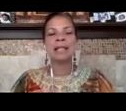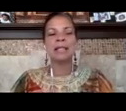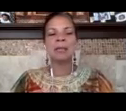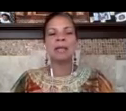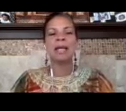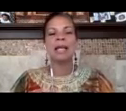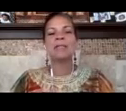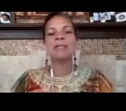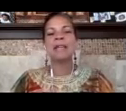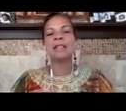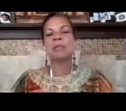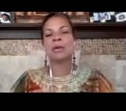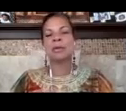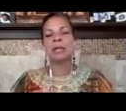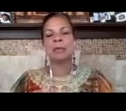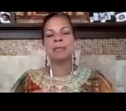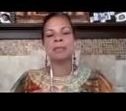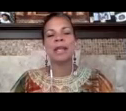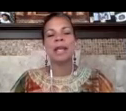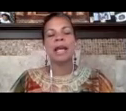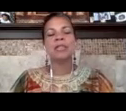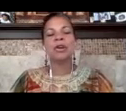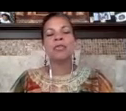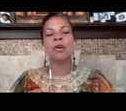him and then finally murdered him and so for